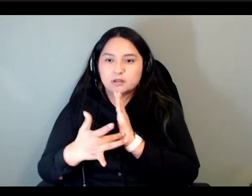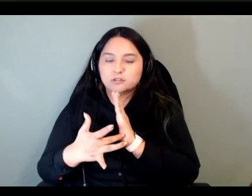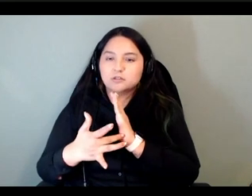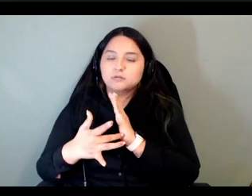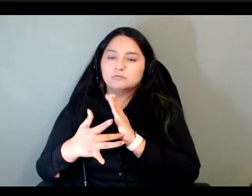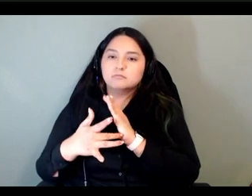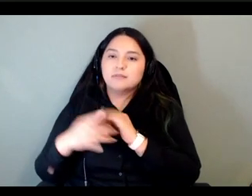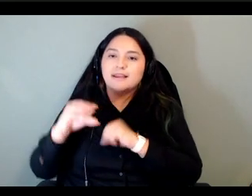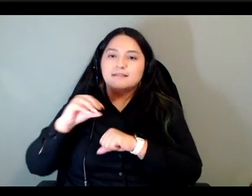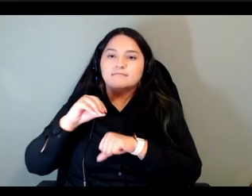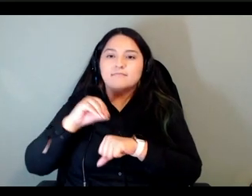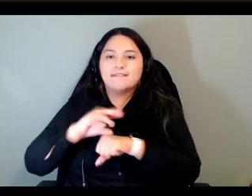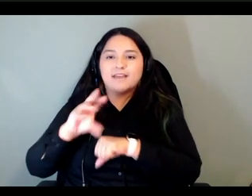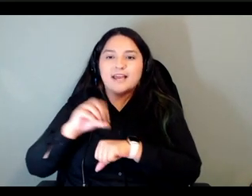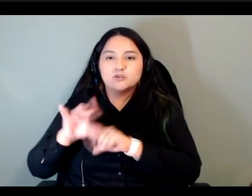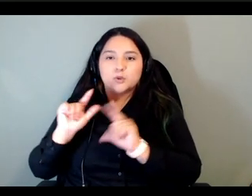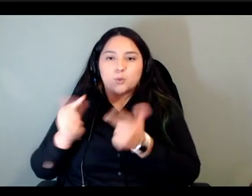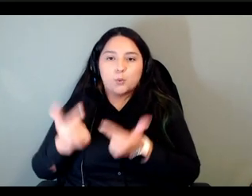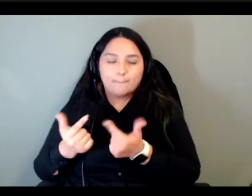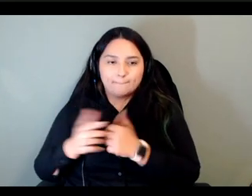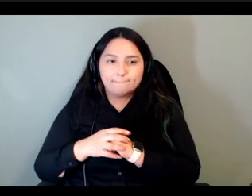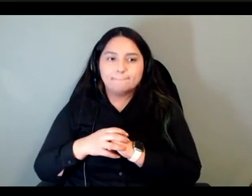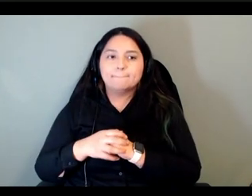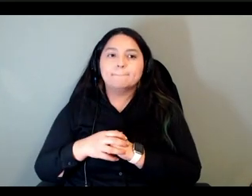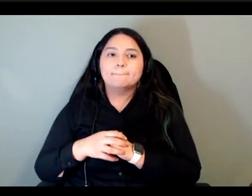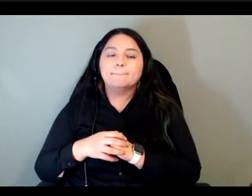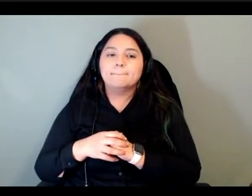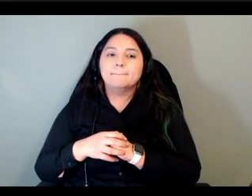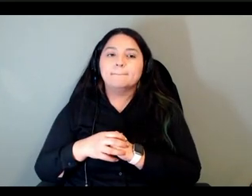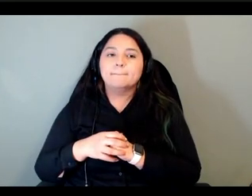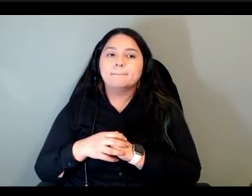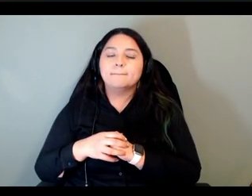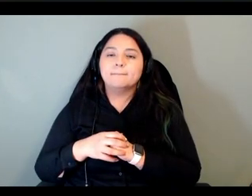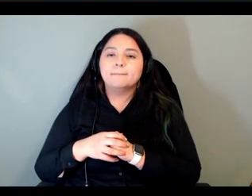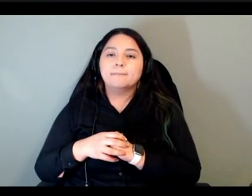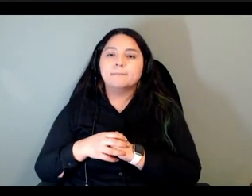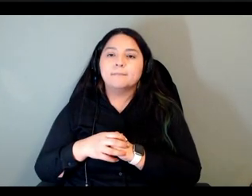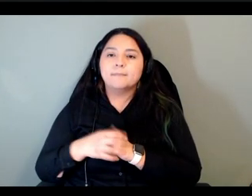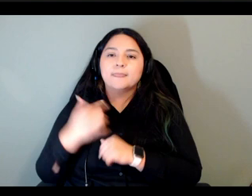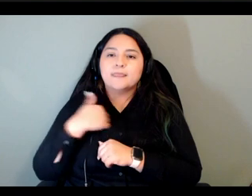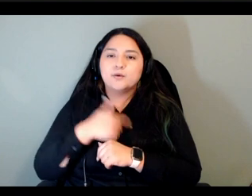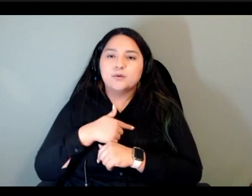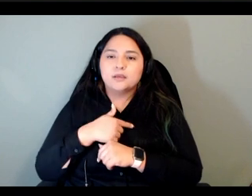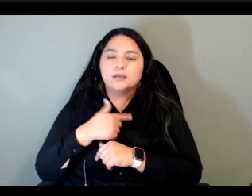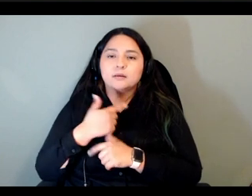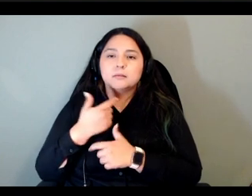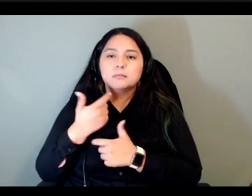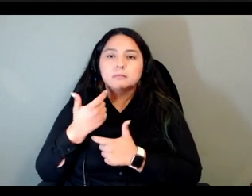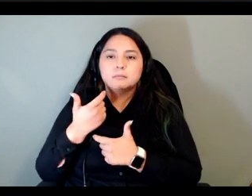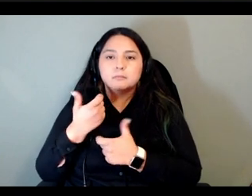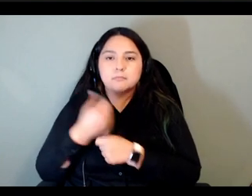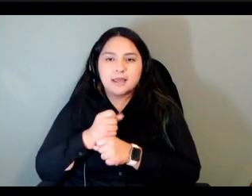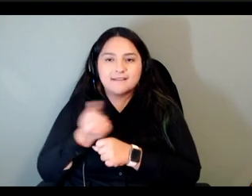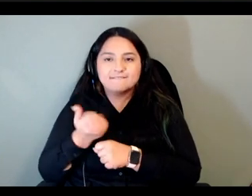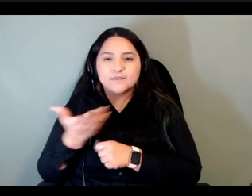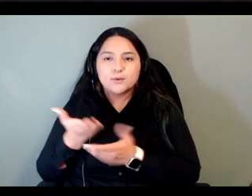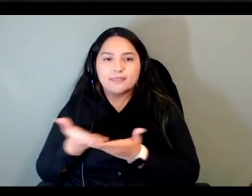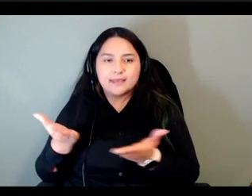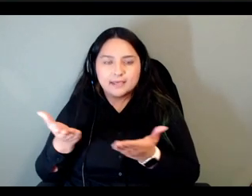and uh and we have made a couple of things with them um the turtle mountain talking